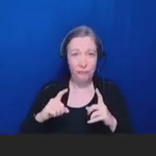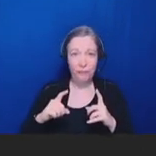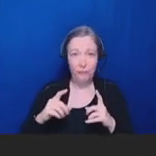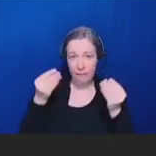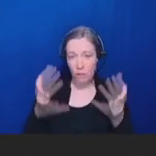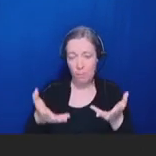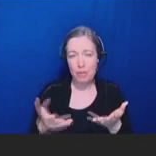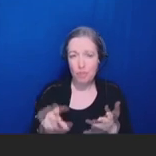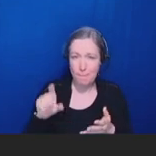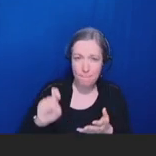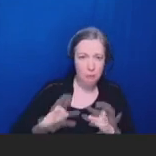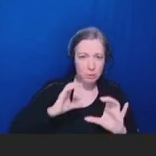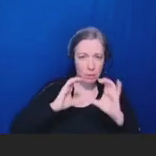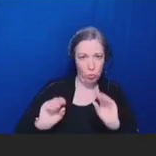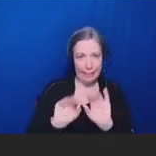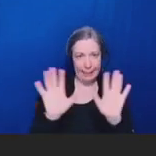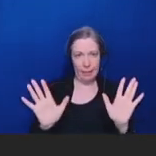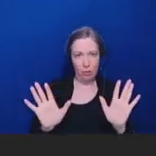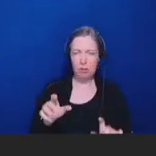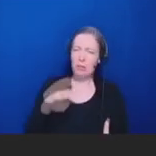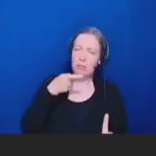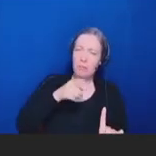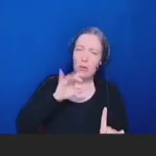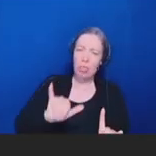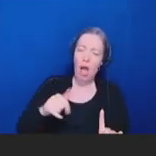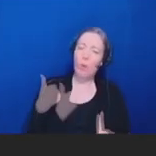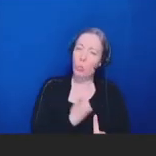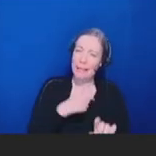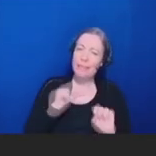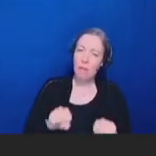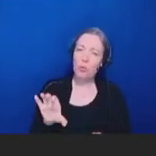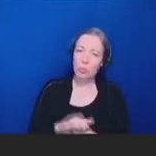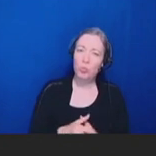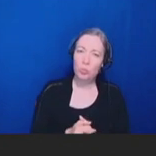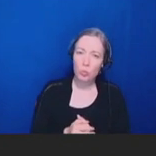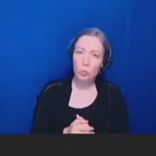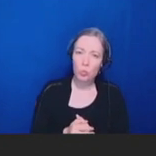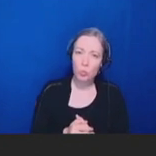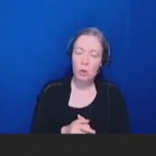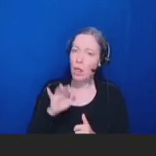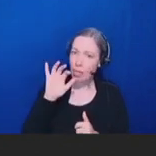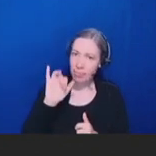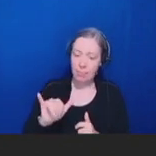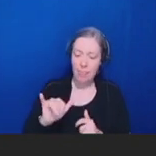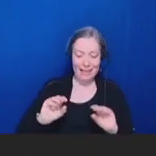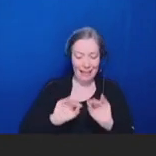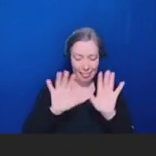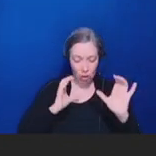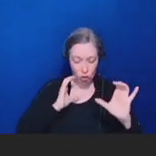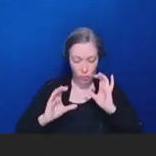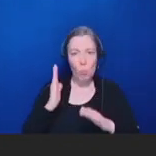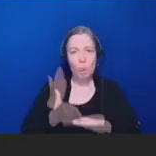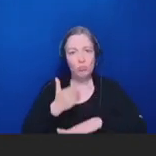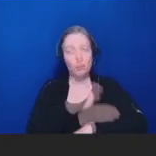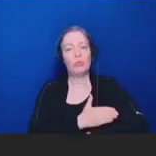a better job of. And I think that that will go a long way towards helping with this vaccine fatigue. We need to make sure that our frontline healthcare